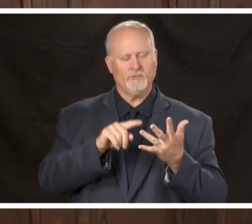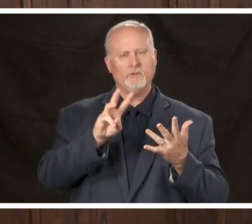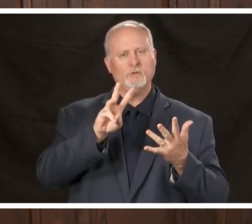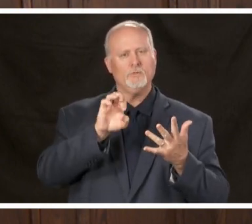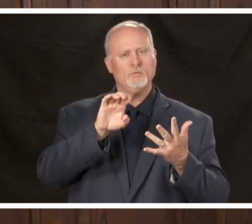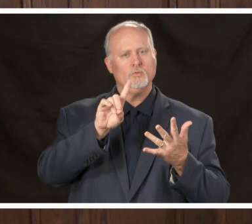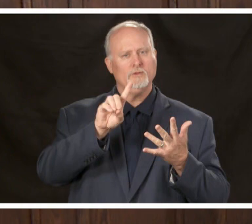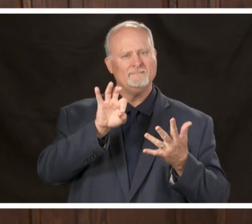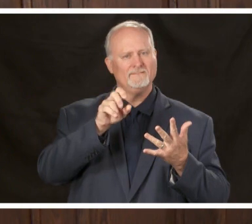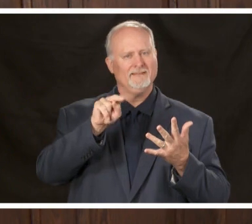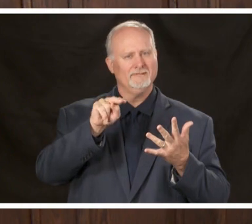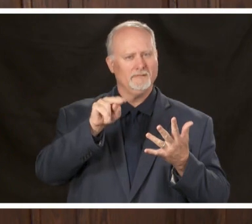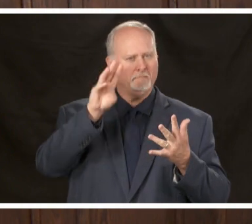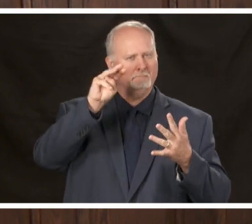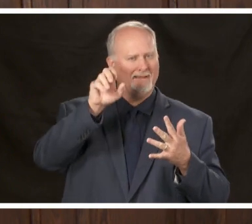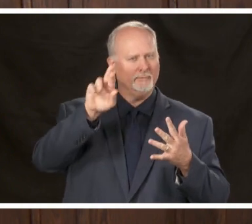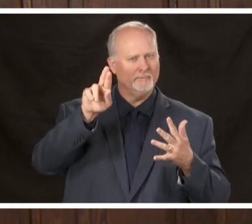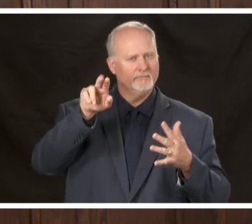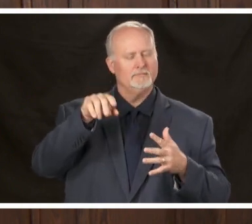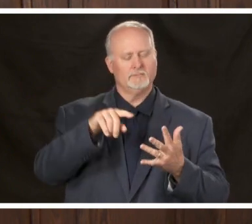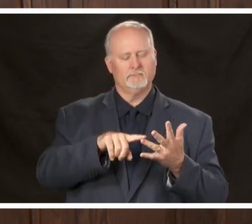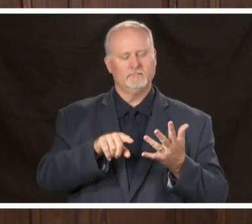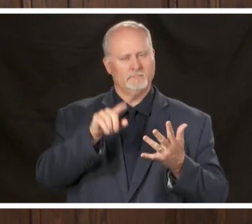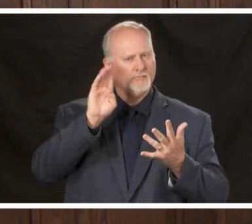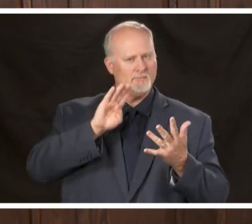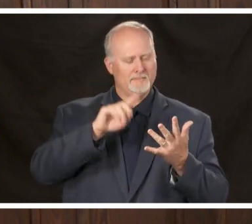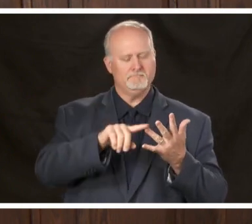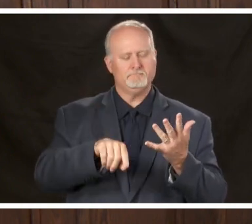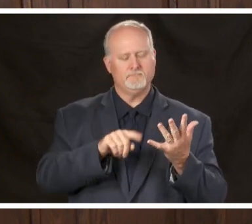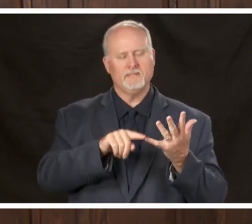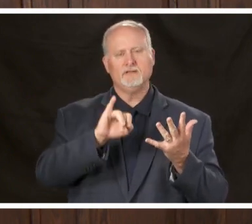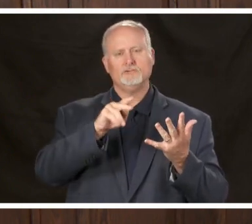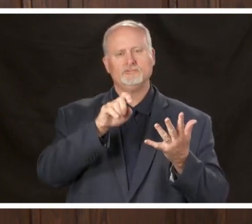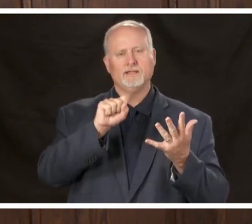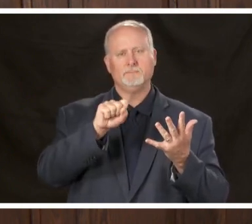city of Birmingham and James Coker director of Jefferson County Emergency